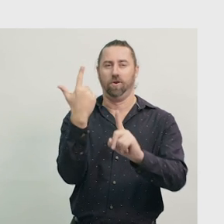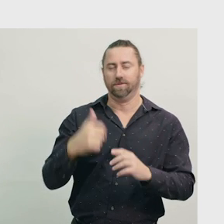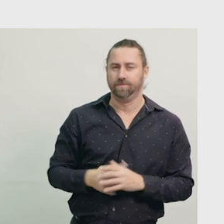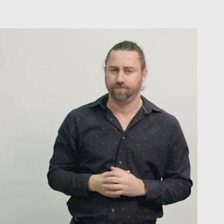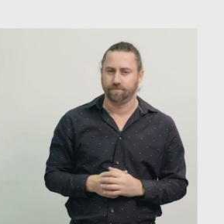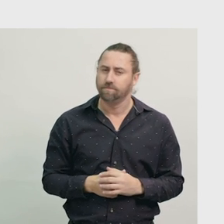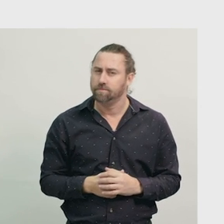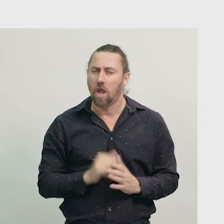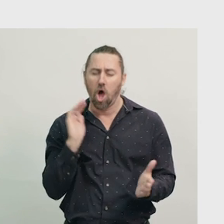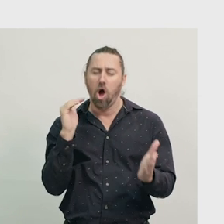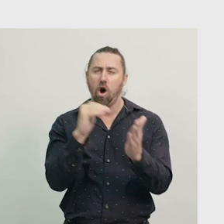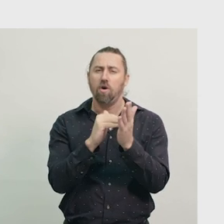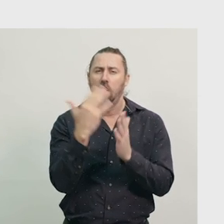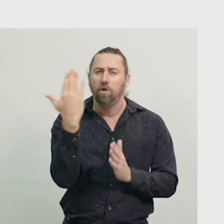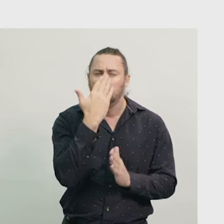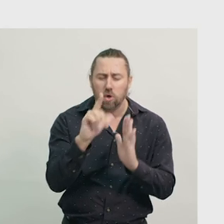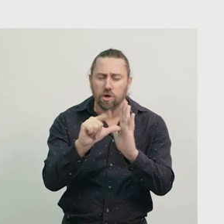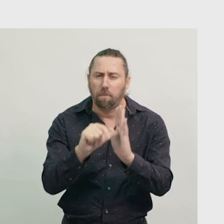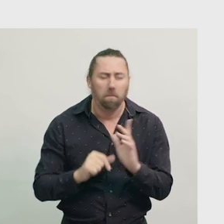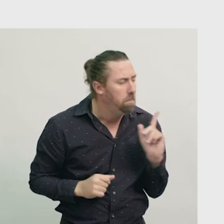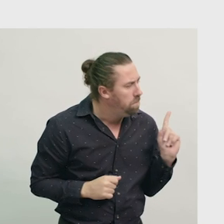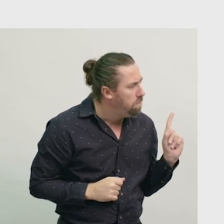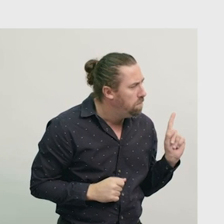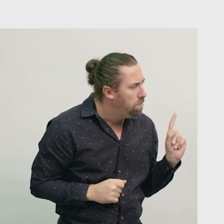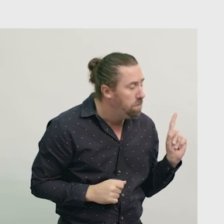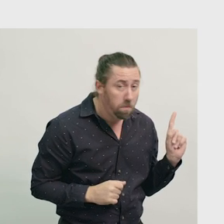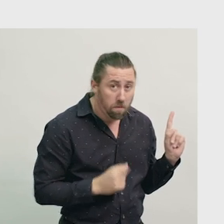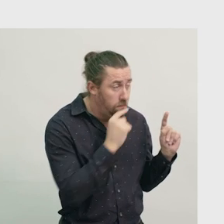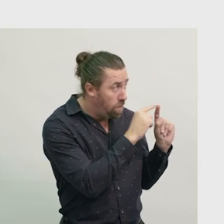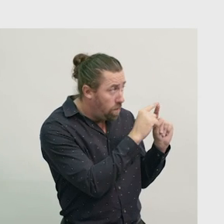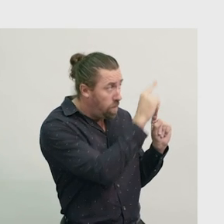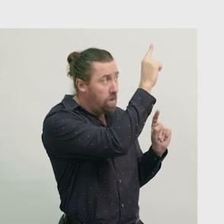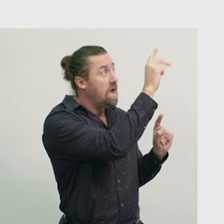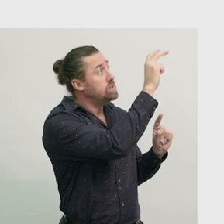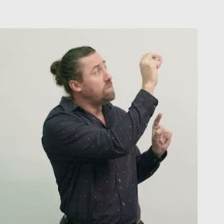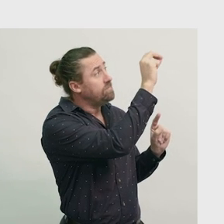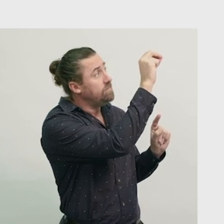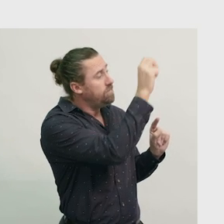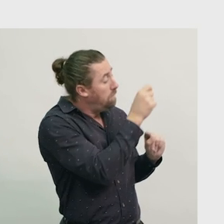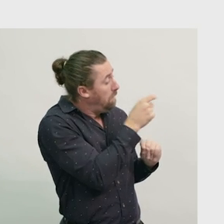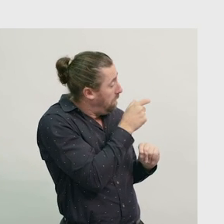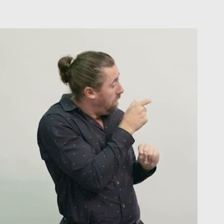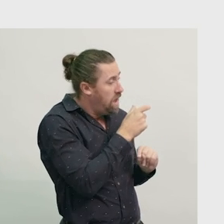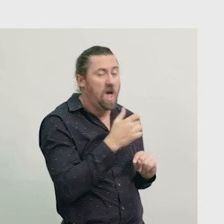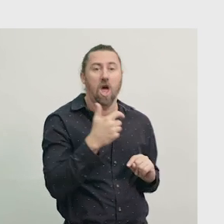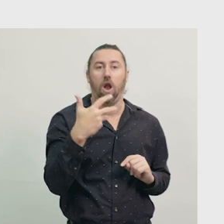What time did Neo arrive at school? On this clock, the long hand is on the 12, and the short hand is on the 9,